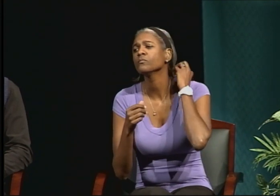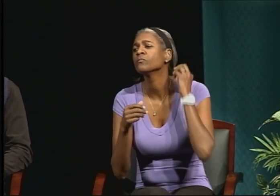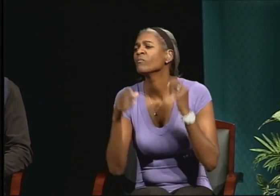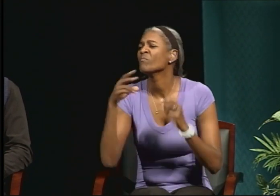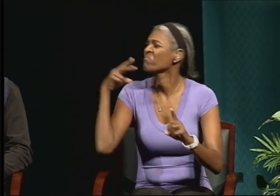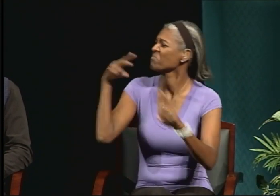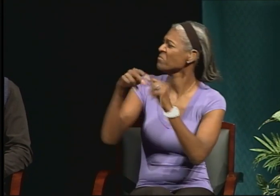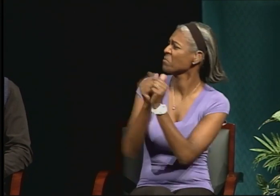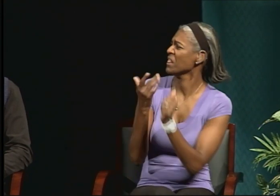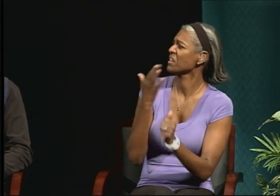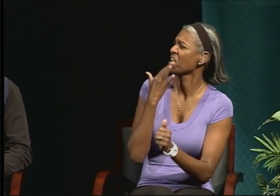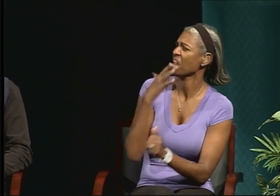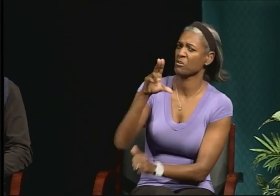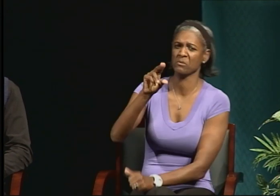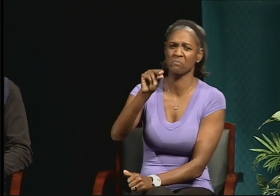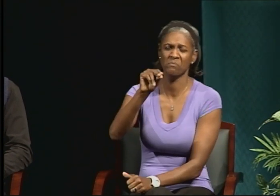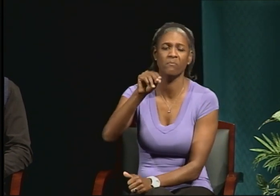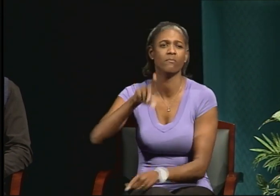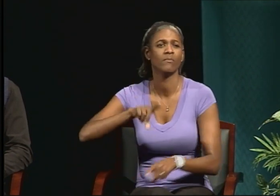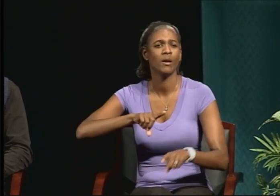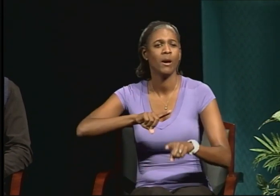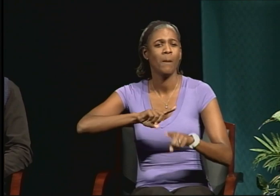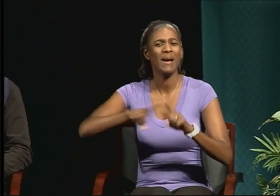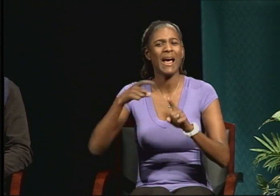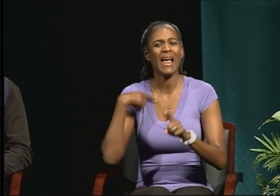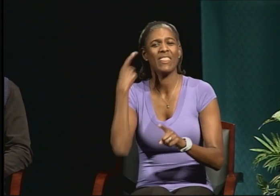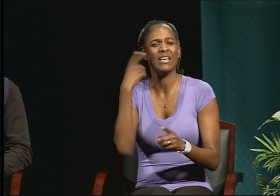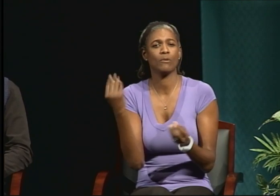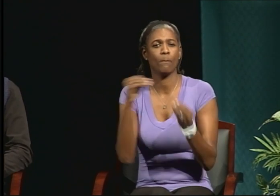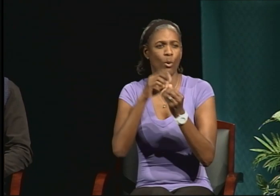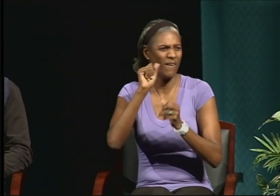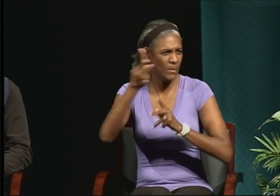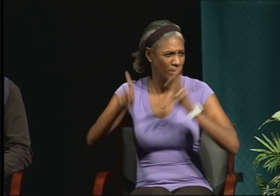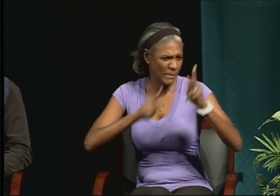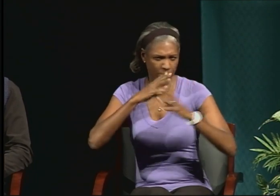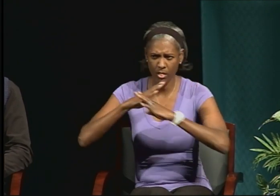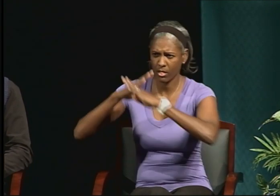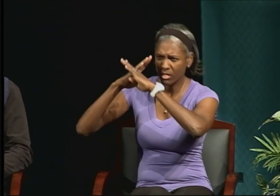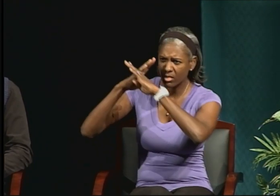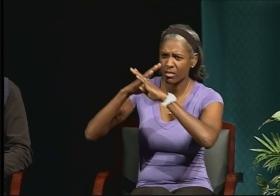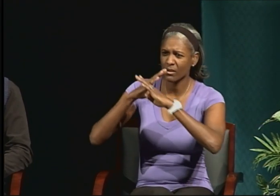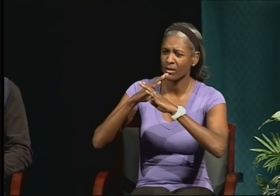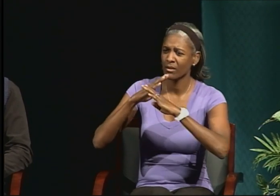But it was other people that sometimes